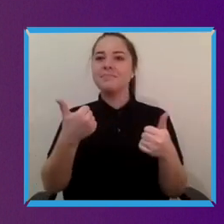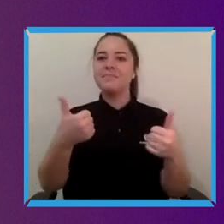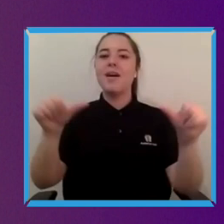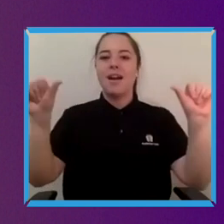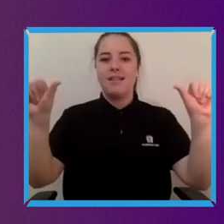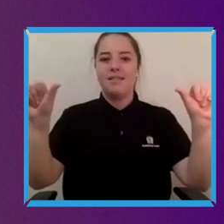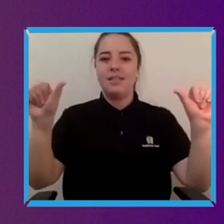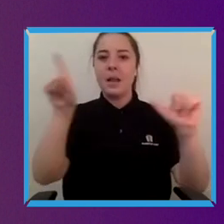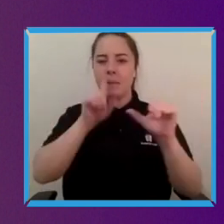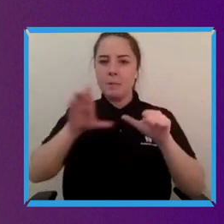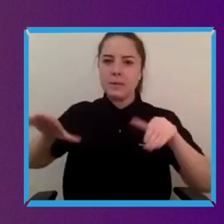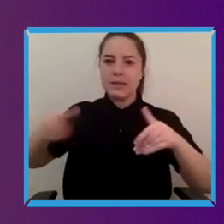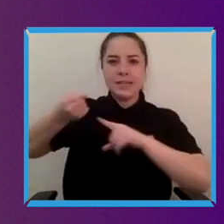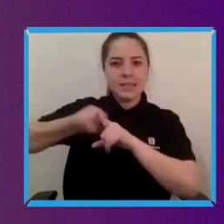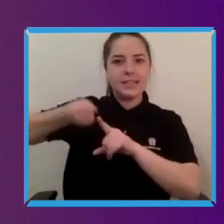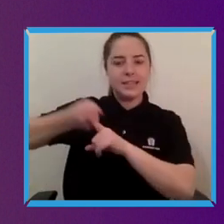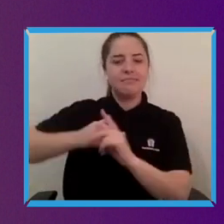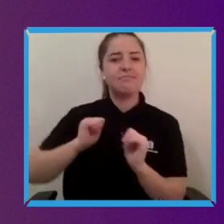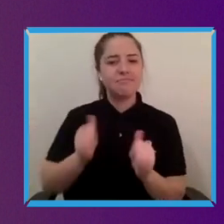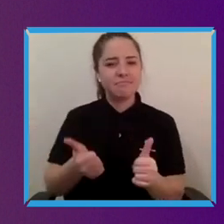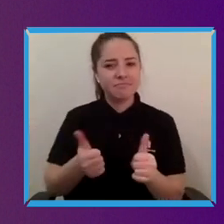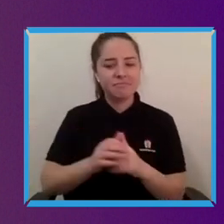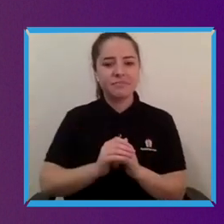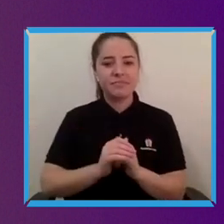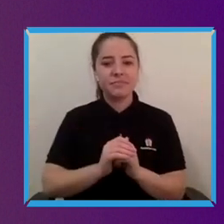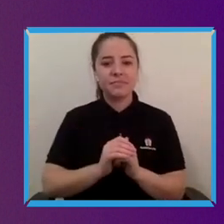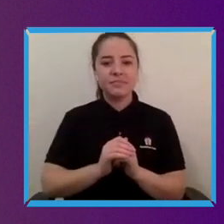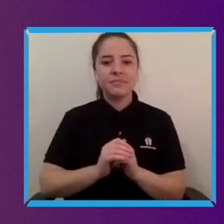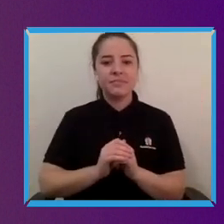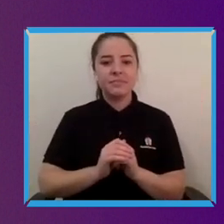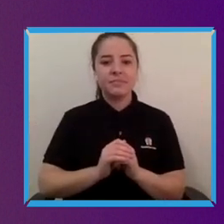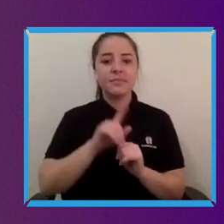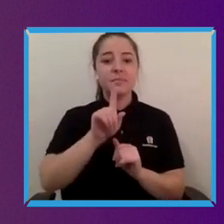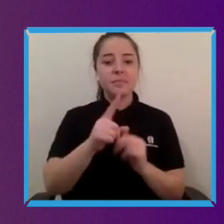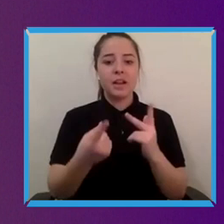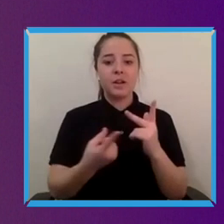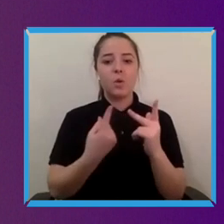of thinking about that is why should it why is this ever a